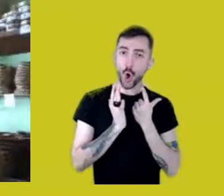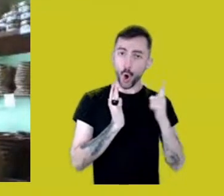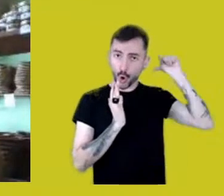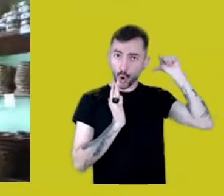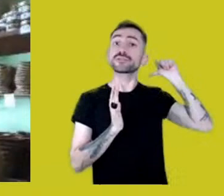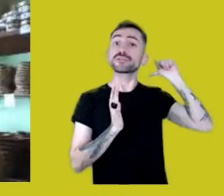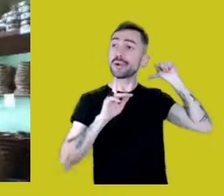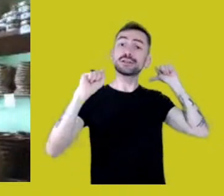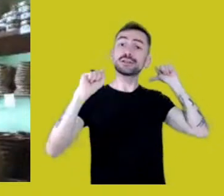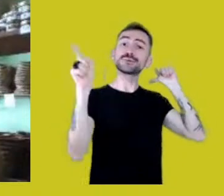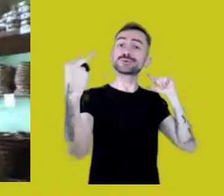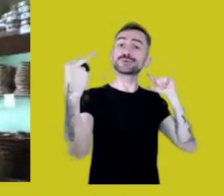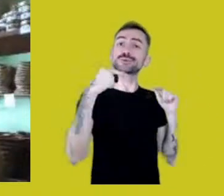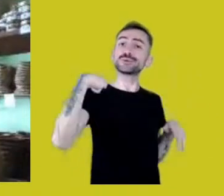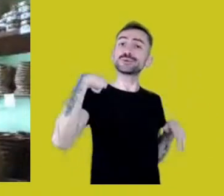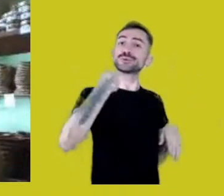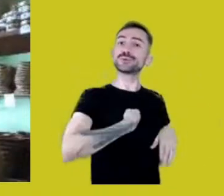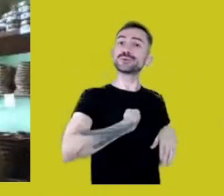The Natives themselves.